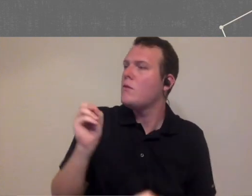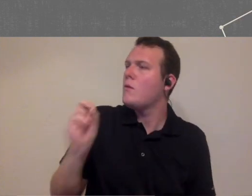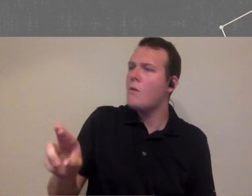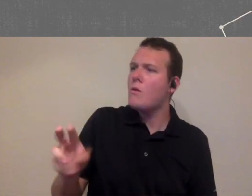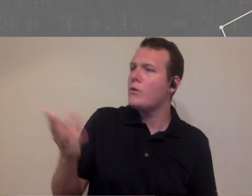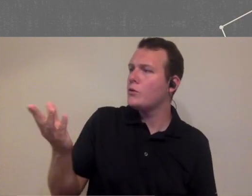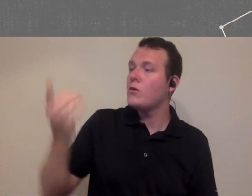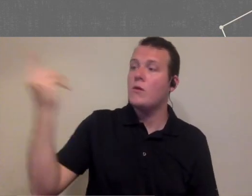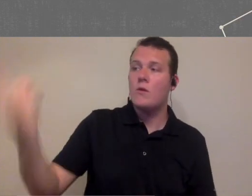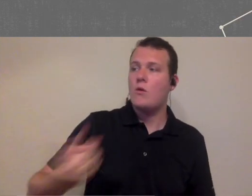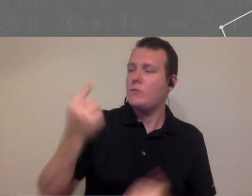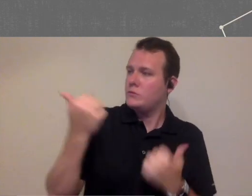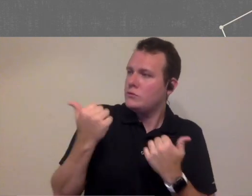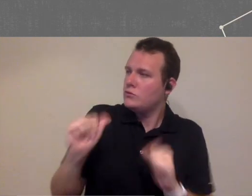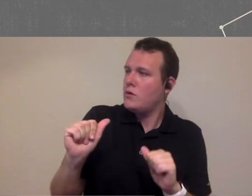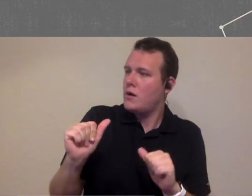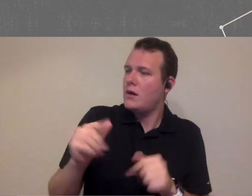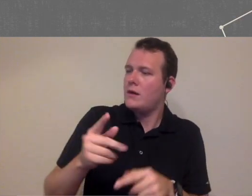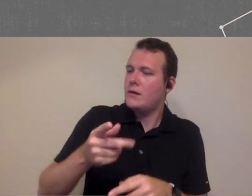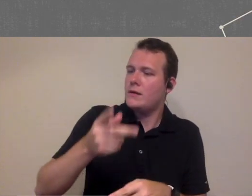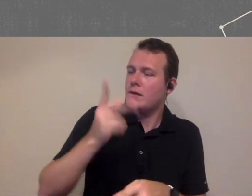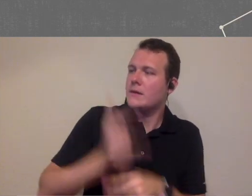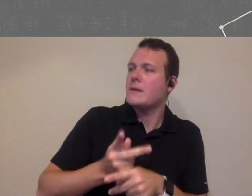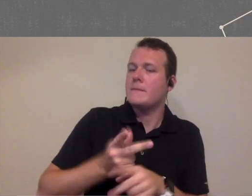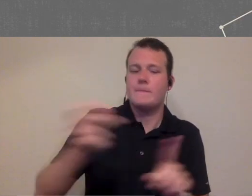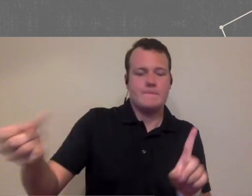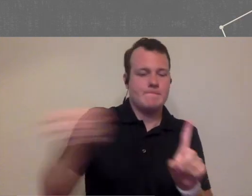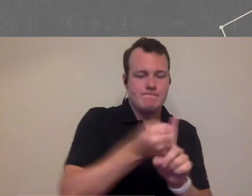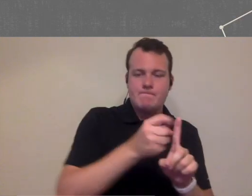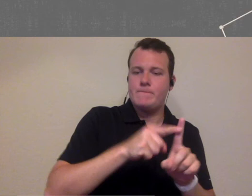is it something where you would always try to keep the same patient with the